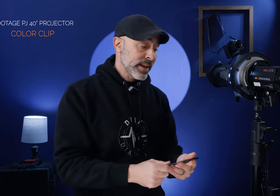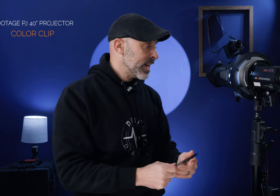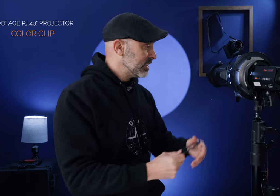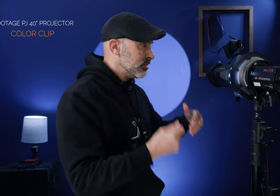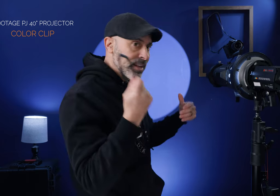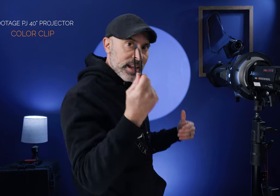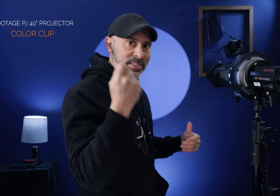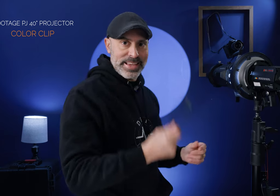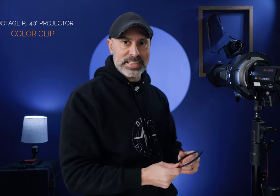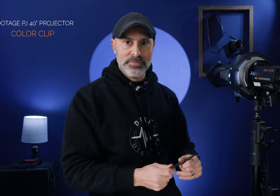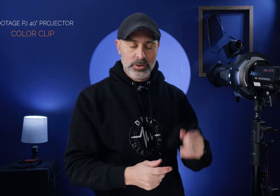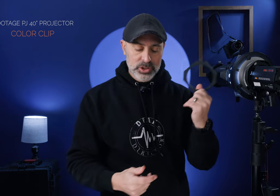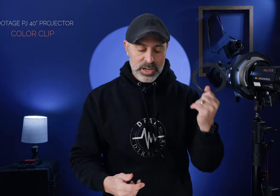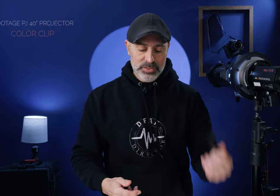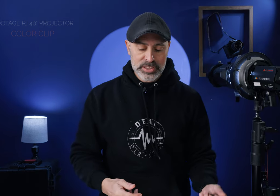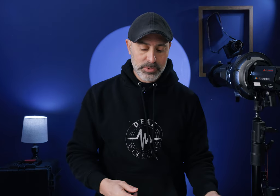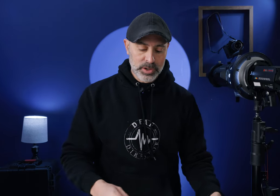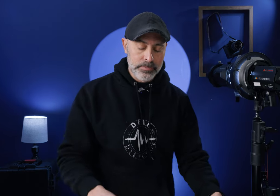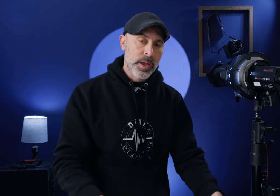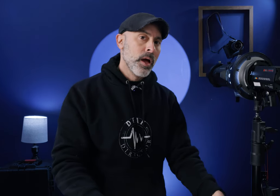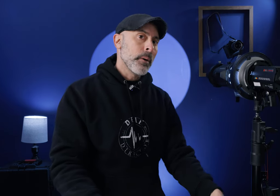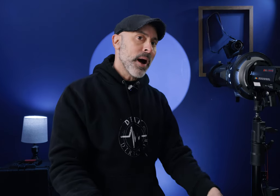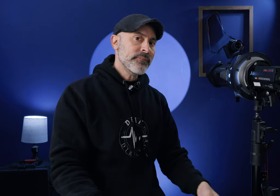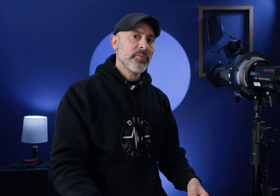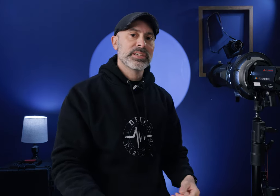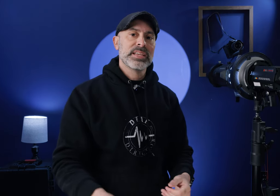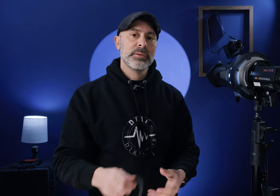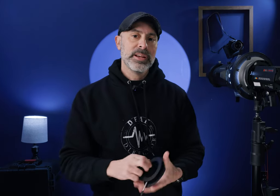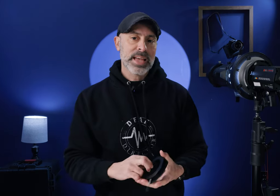like that just see that kind of stagy feel so it's a nice flexibility but my favorite accessory is